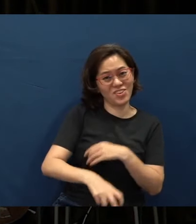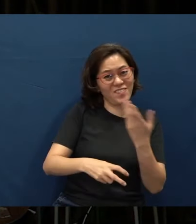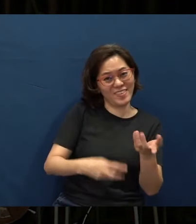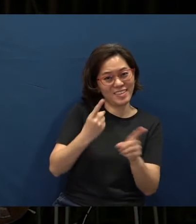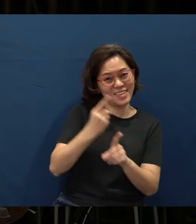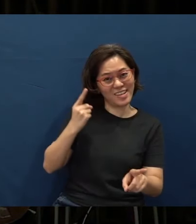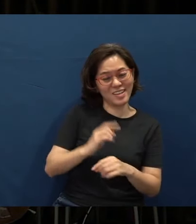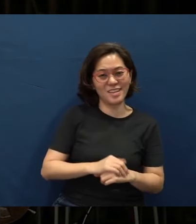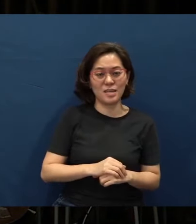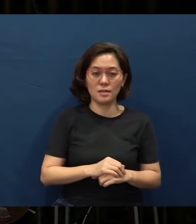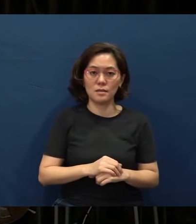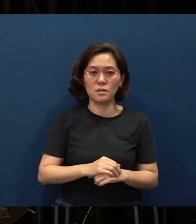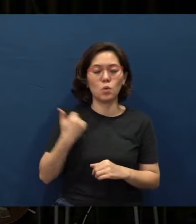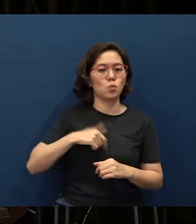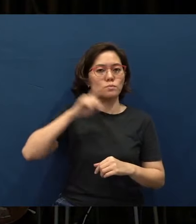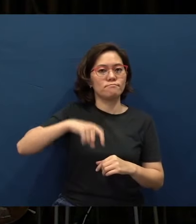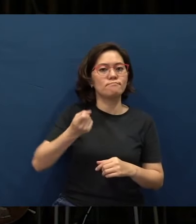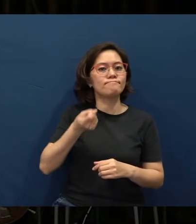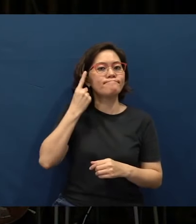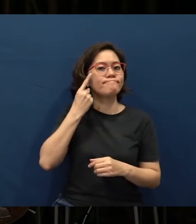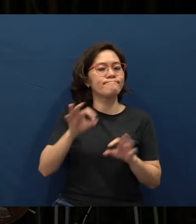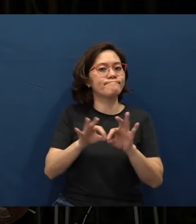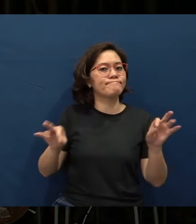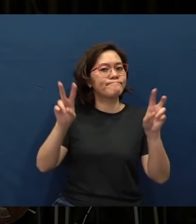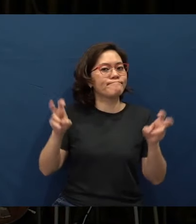Well, so we need to understand that proverbs are as such -